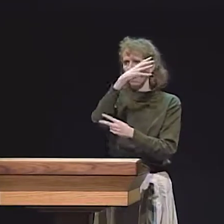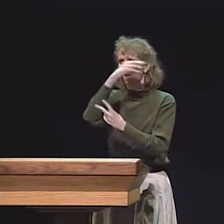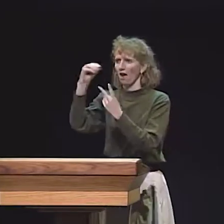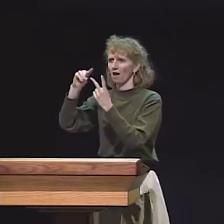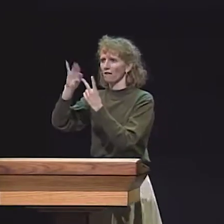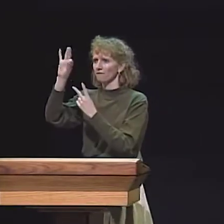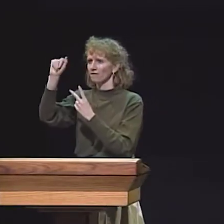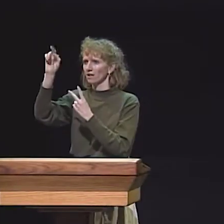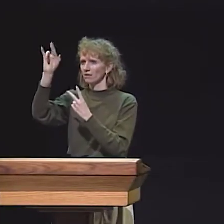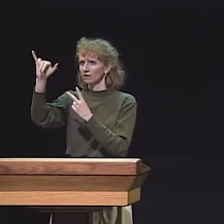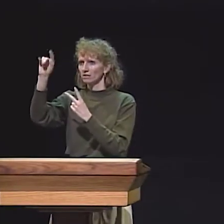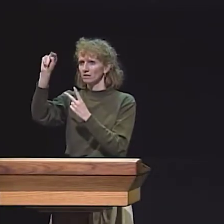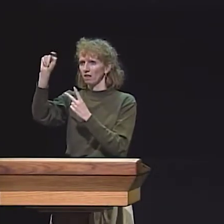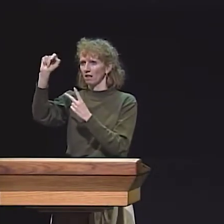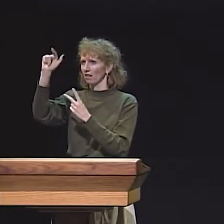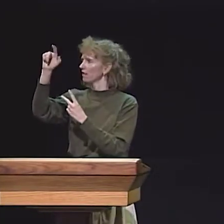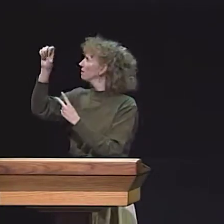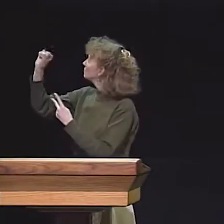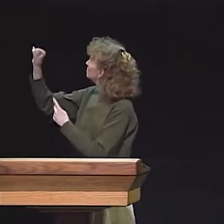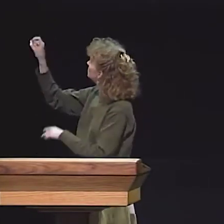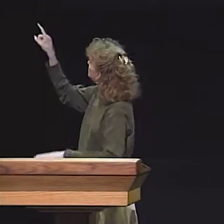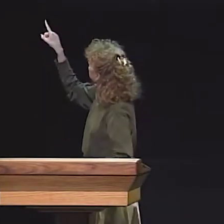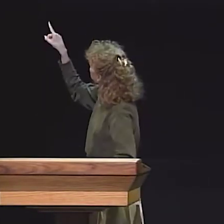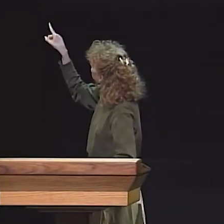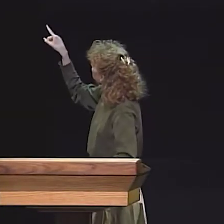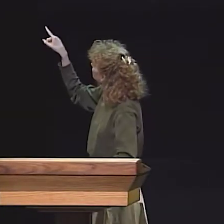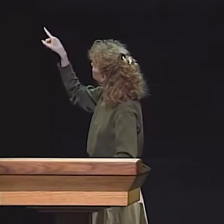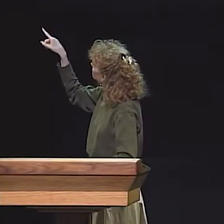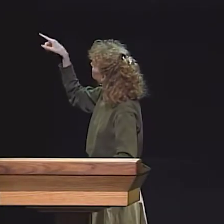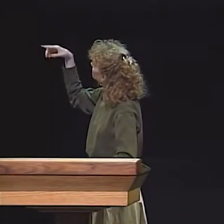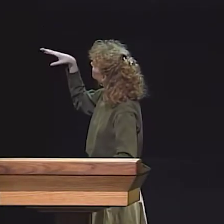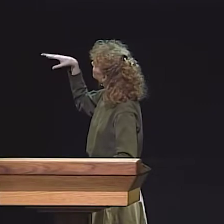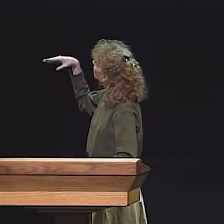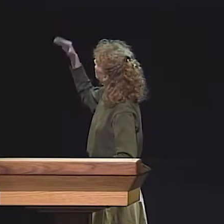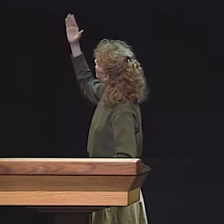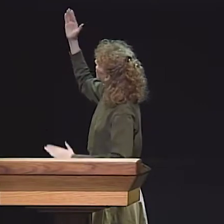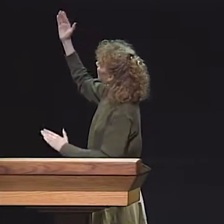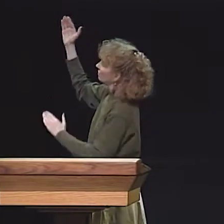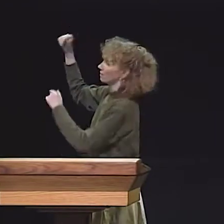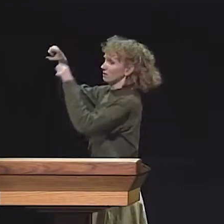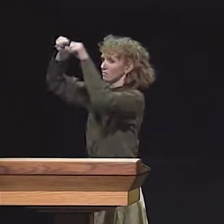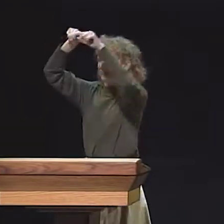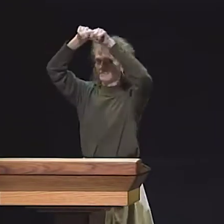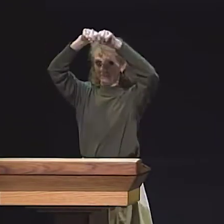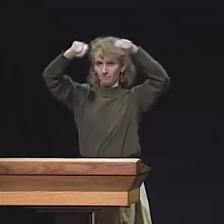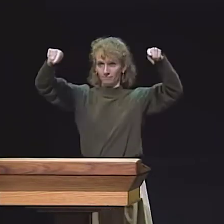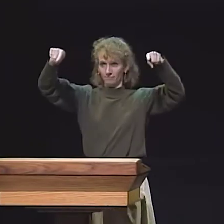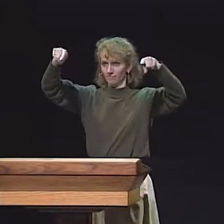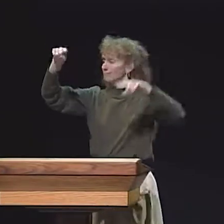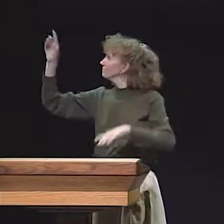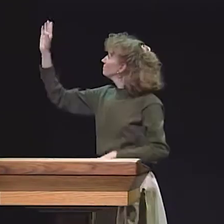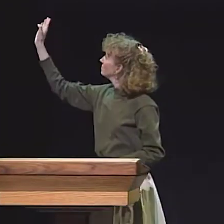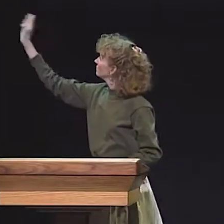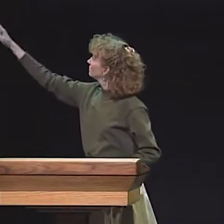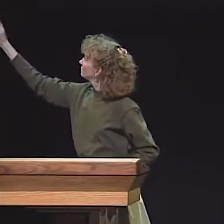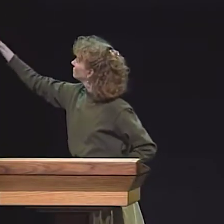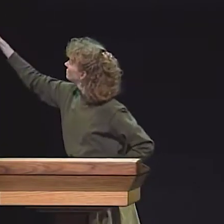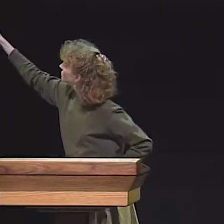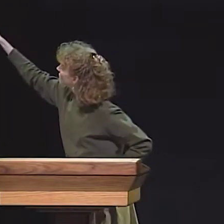THE VIDEOTAPES IN "4 FOR YOU" ARE DIVIDED INTO TWO CATEGORIES: "FABLES STORYTELLING/ ROLE PLAYING" AND "FAIRYTALES/STORYTELLING."